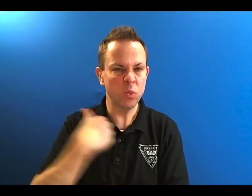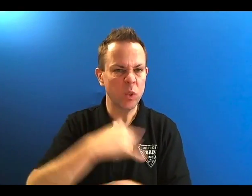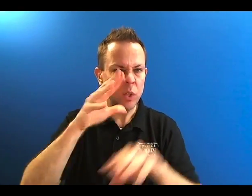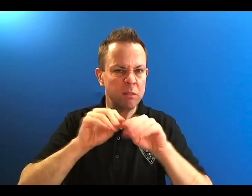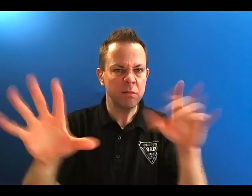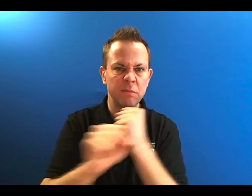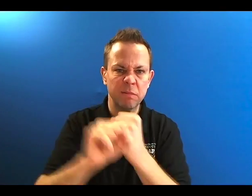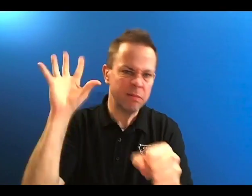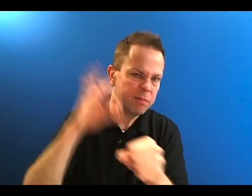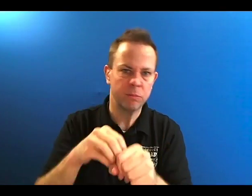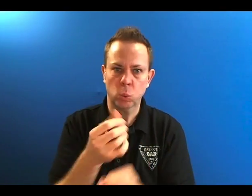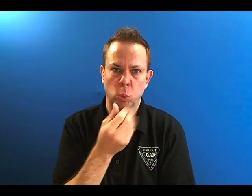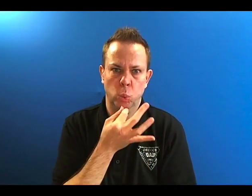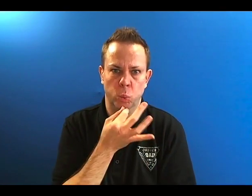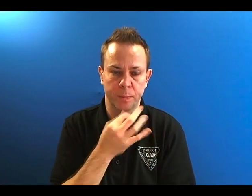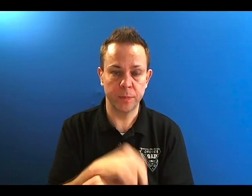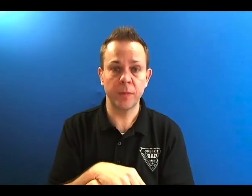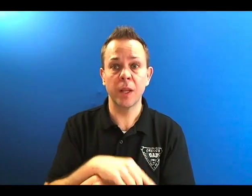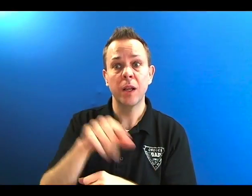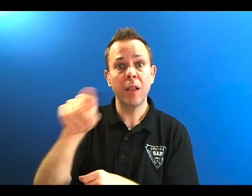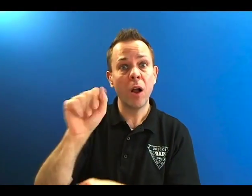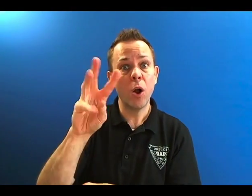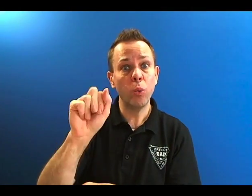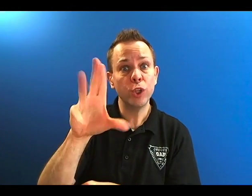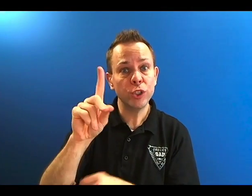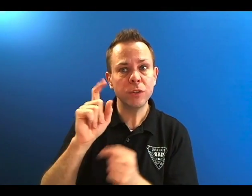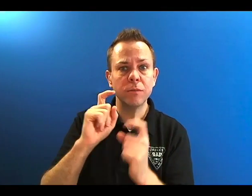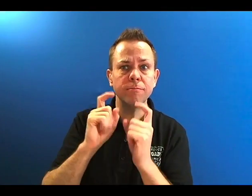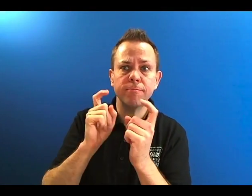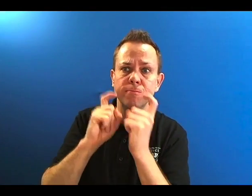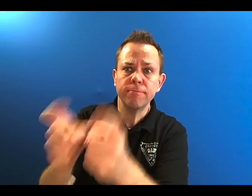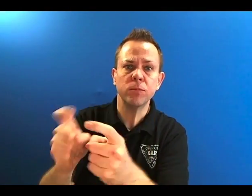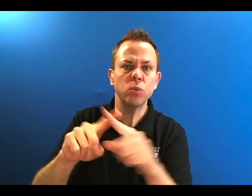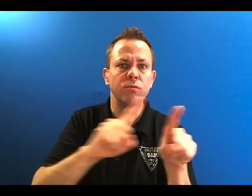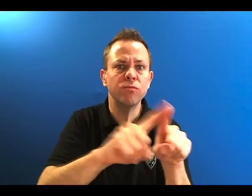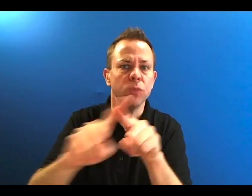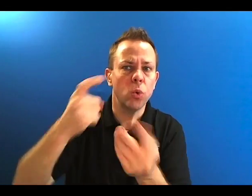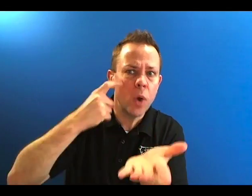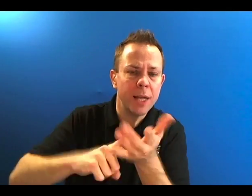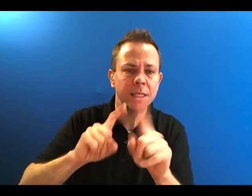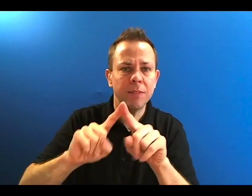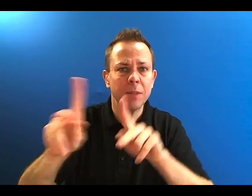We will post an advertisement and information about this conference soon. We are opening nominations for awards to be given during the